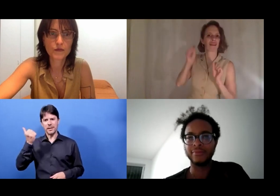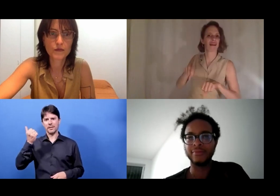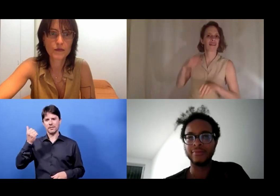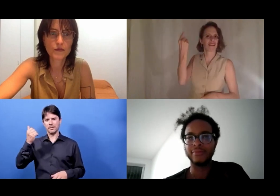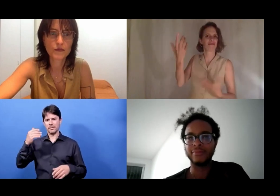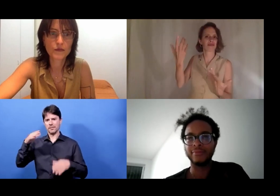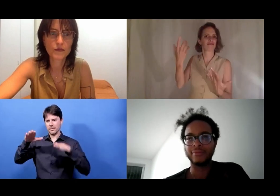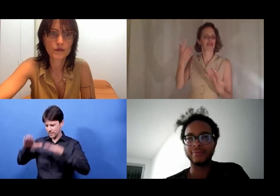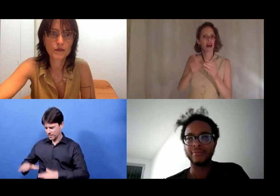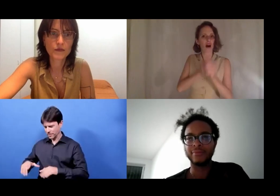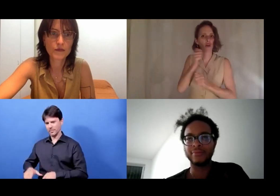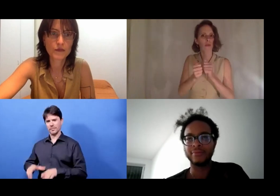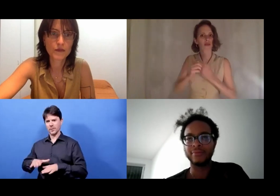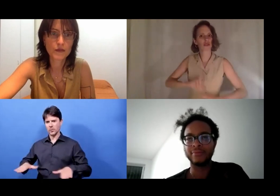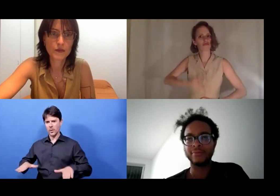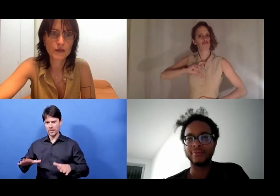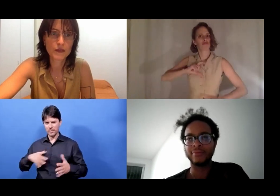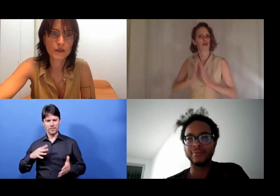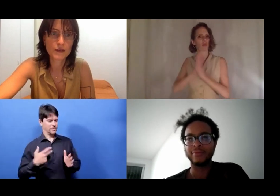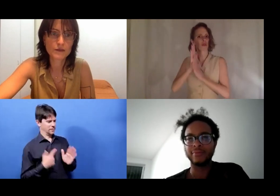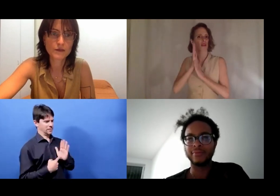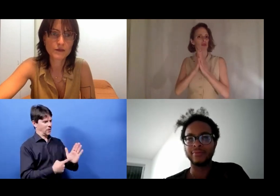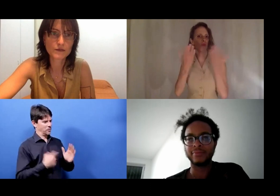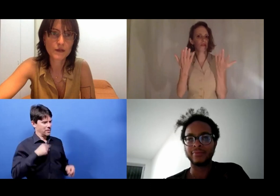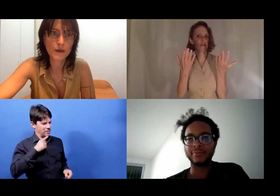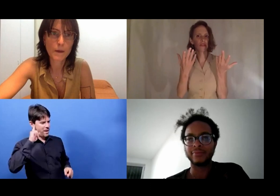a person like themselves, on the floor. It will raise their self-esteem.